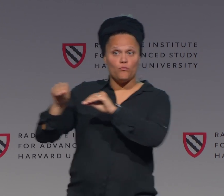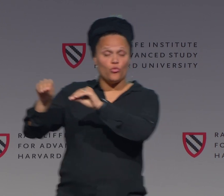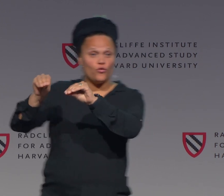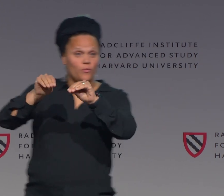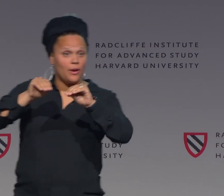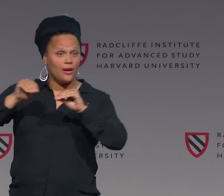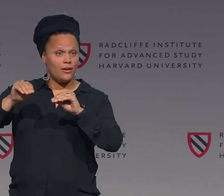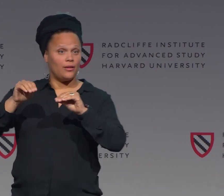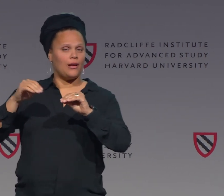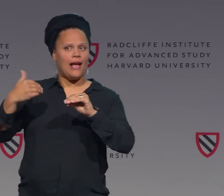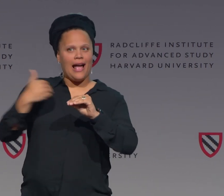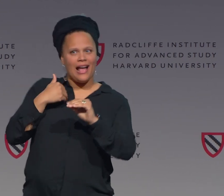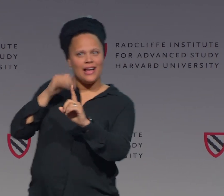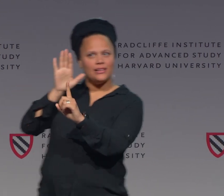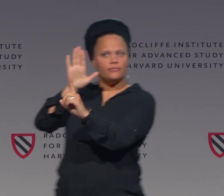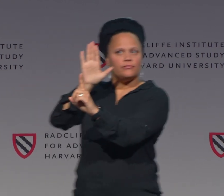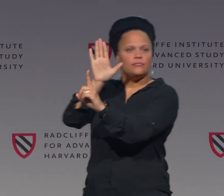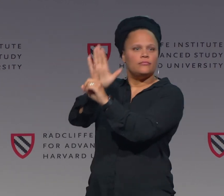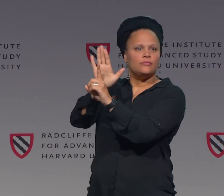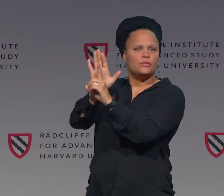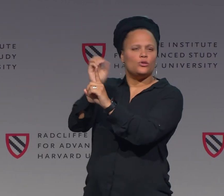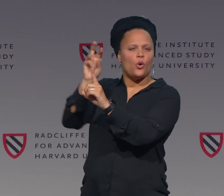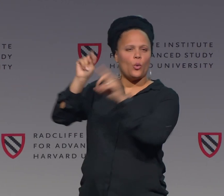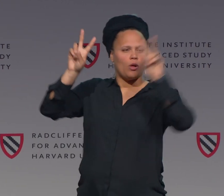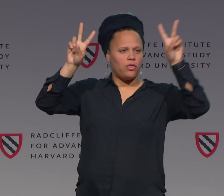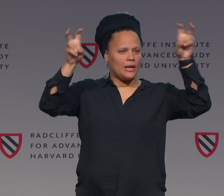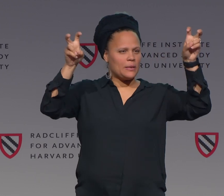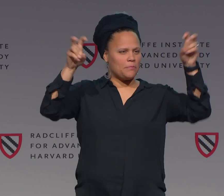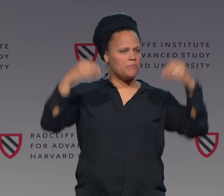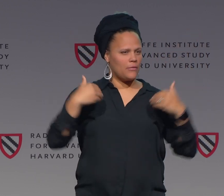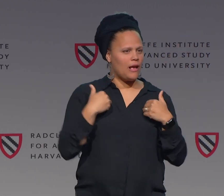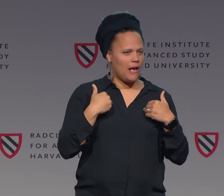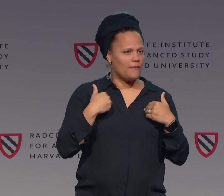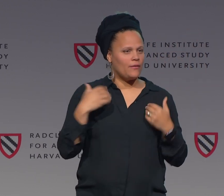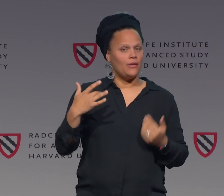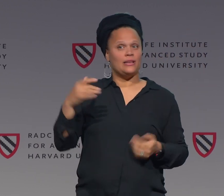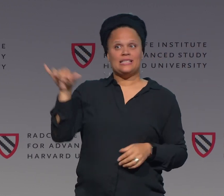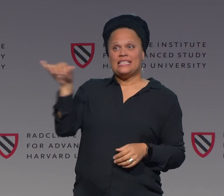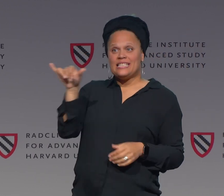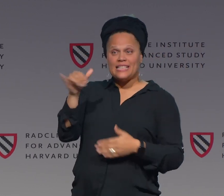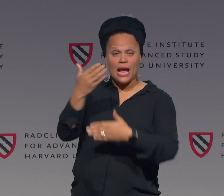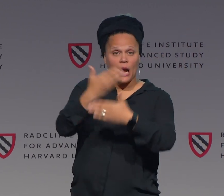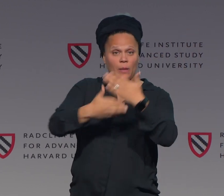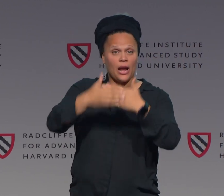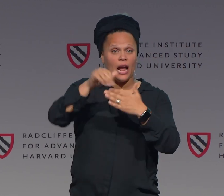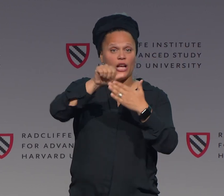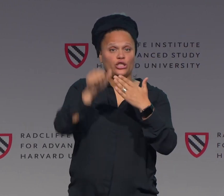That hand shape, along with that movement, has a very unique theme, a distinct theme.